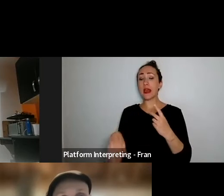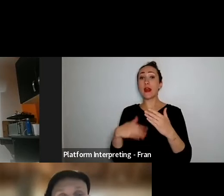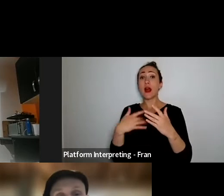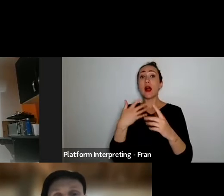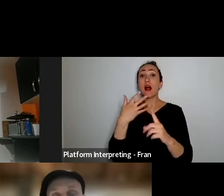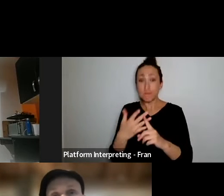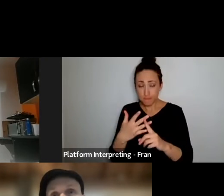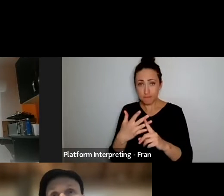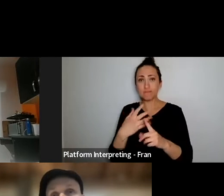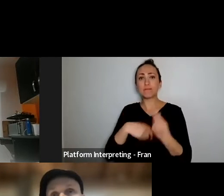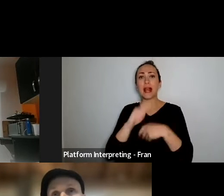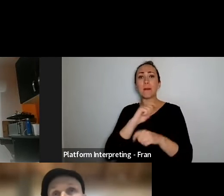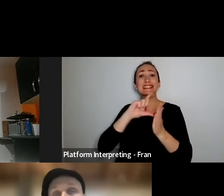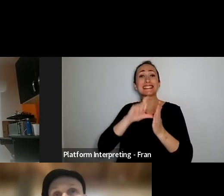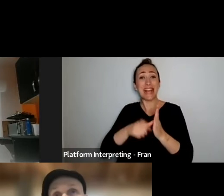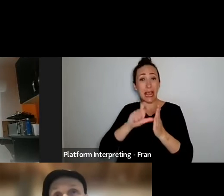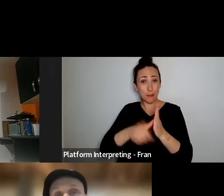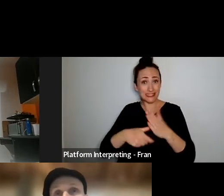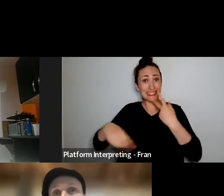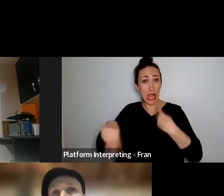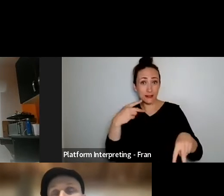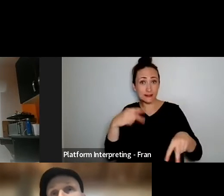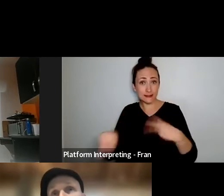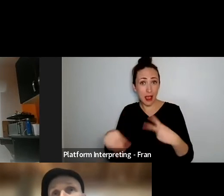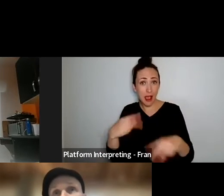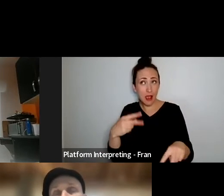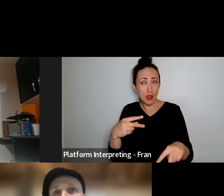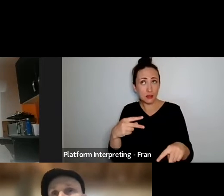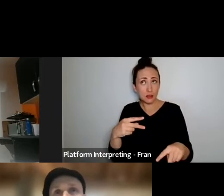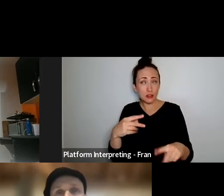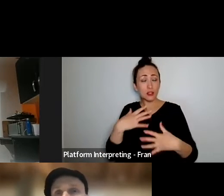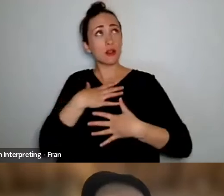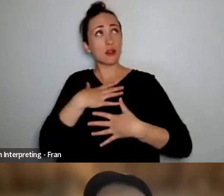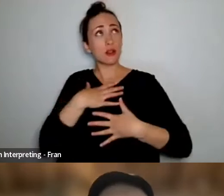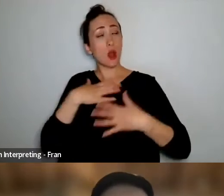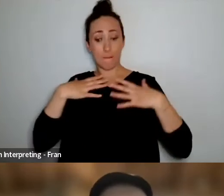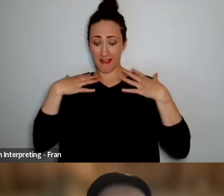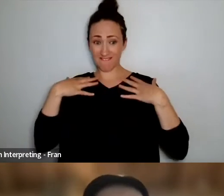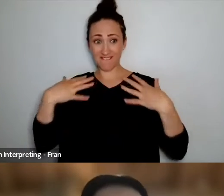dancer and for me that was a real shift in in not just my my physical abilities and my physical